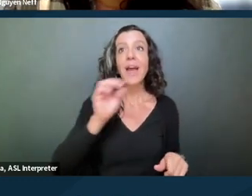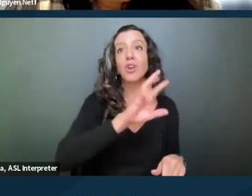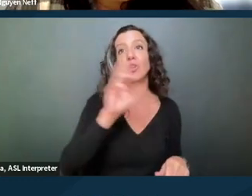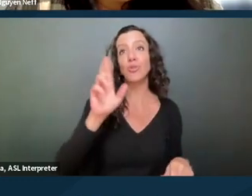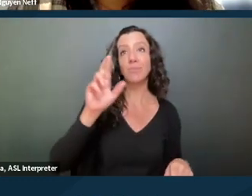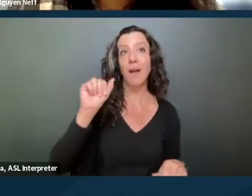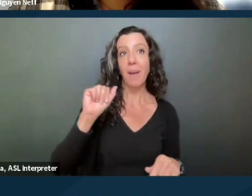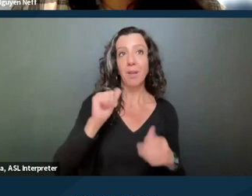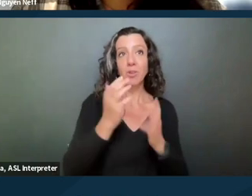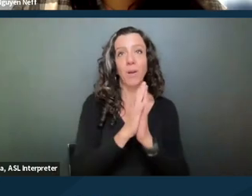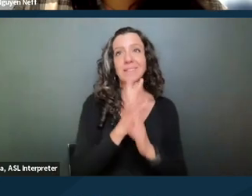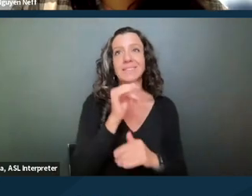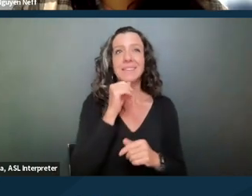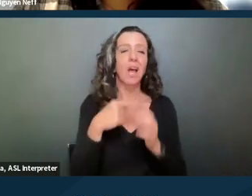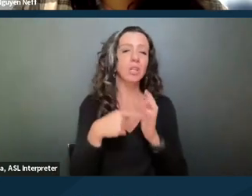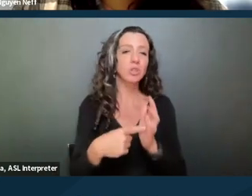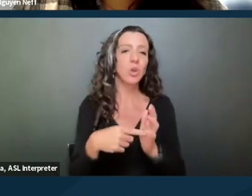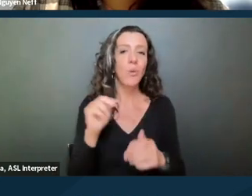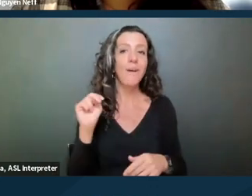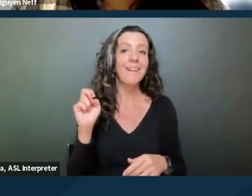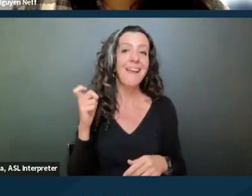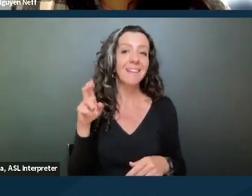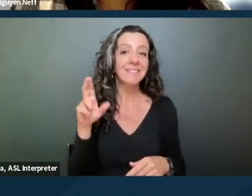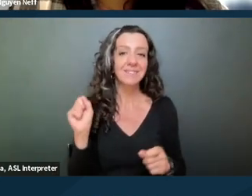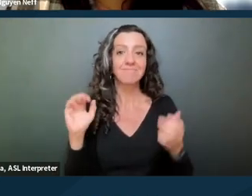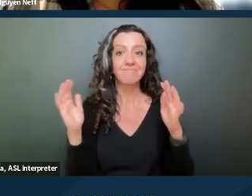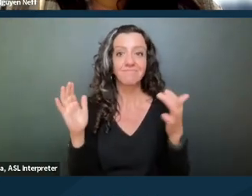didn't show a nexus between her disability and the friend moving in.